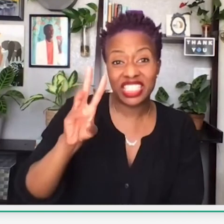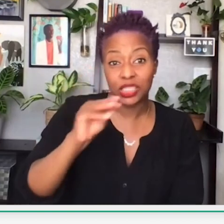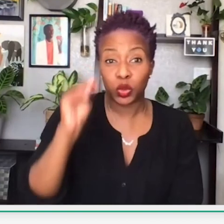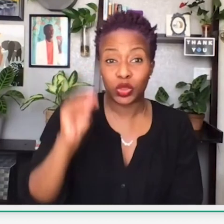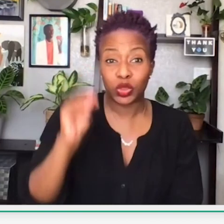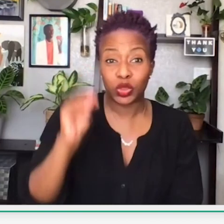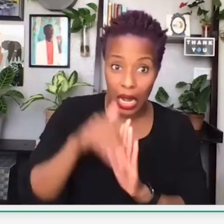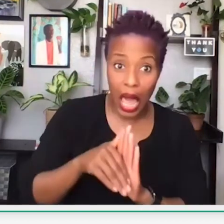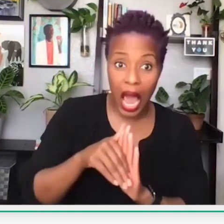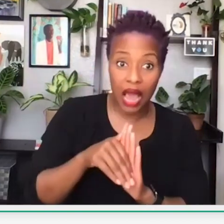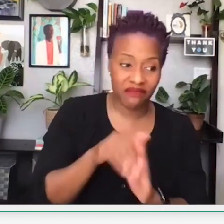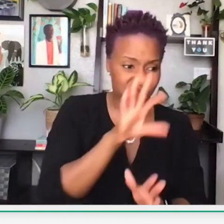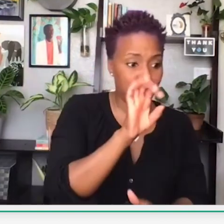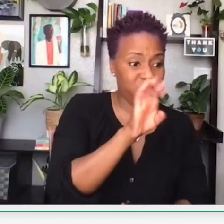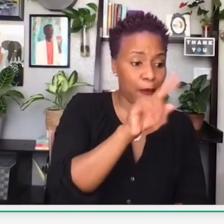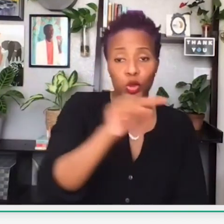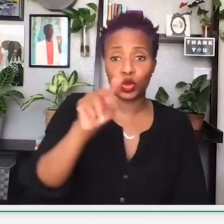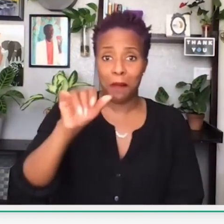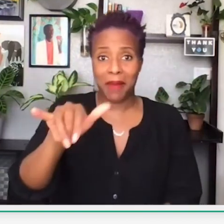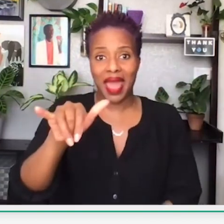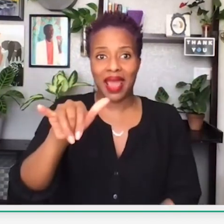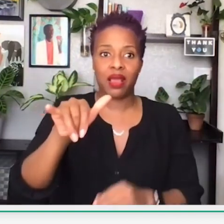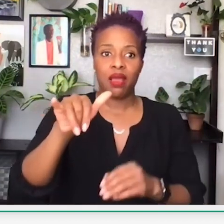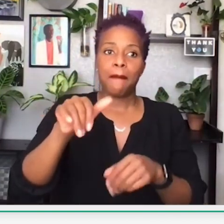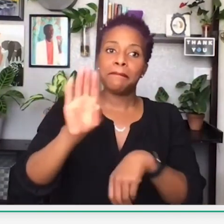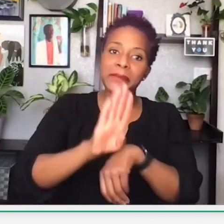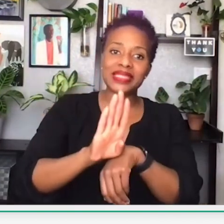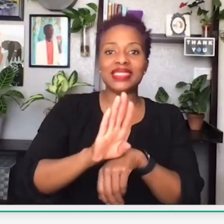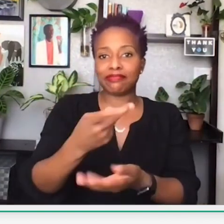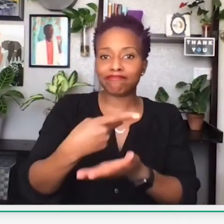And it declined by about 56% from February to May,